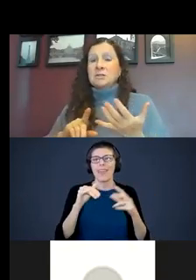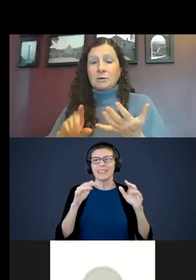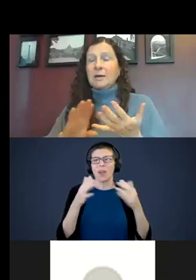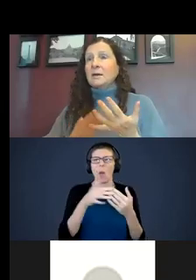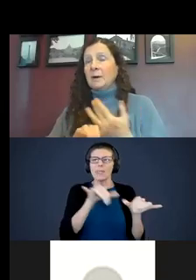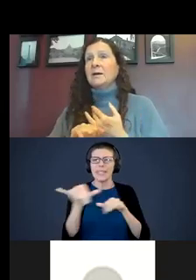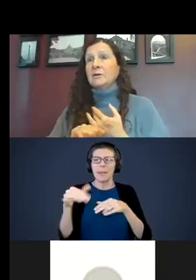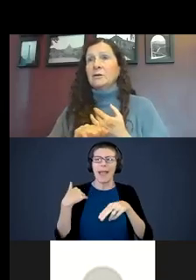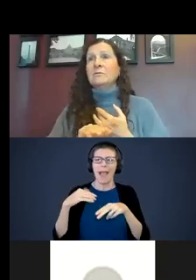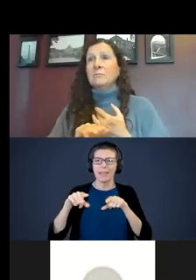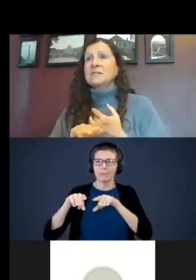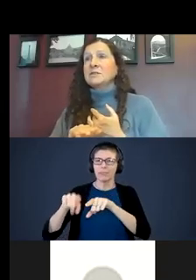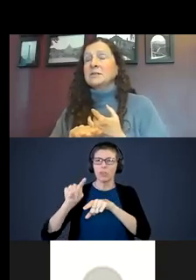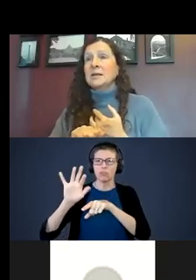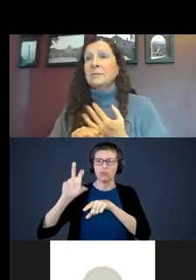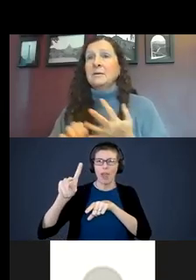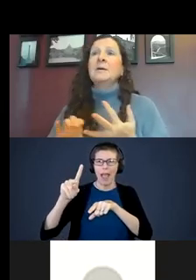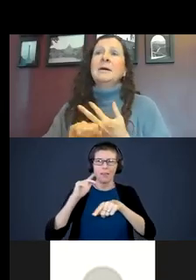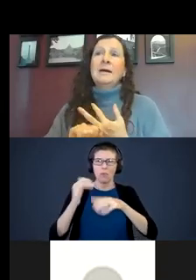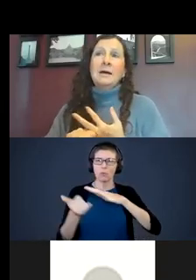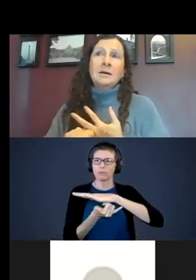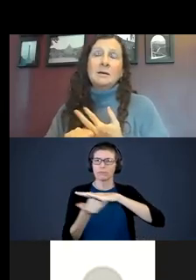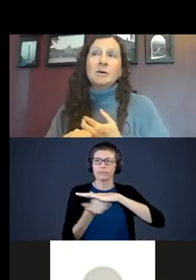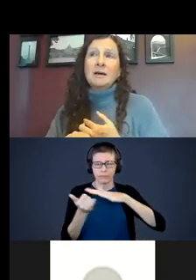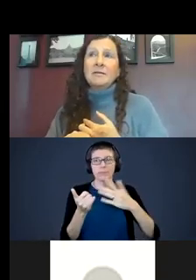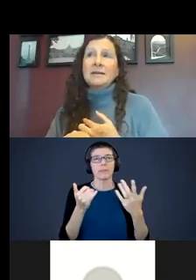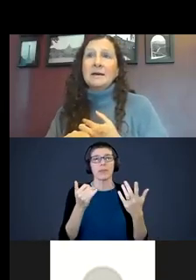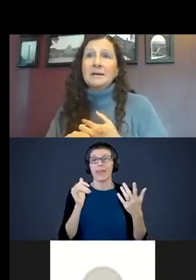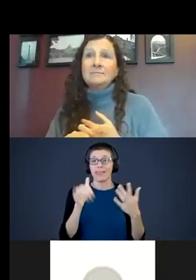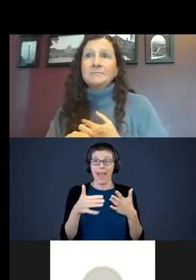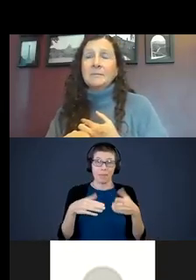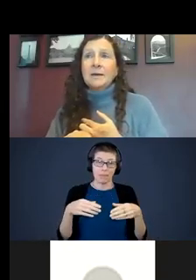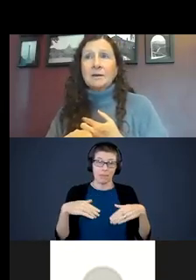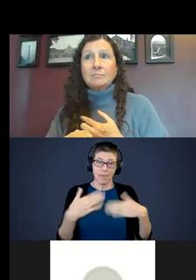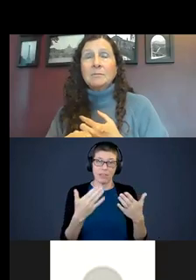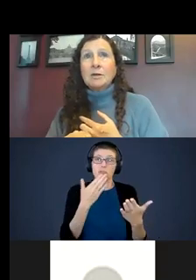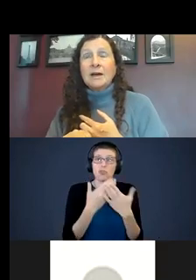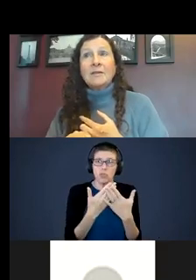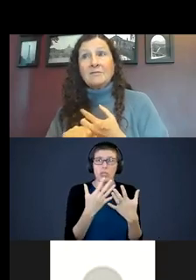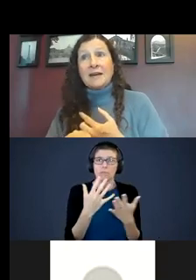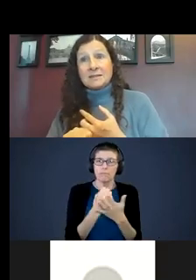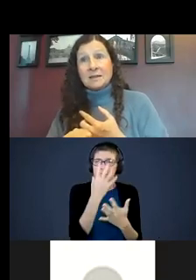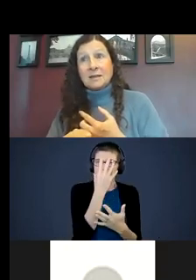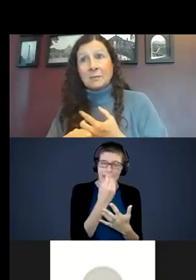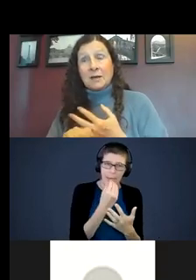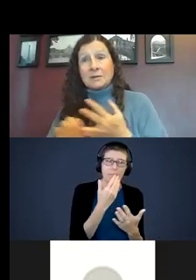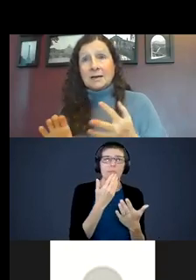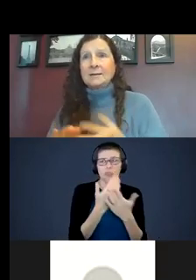is created by good restful sleep and a good healthy diet, healthy fats in a baby’s diet.